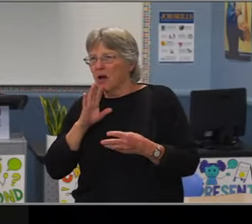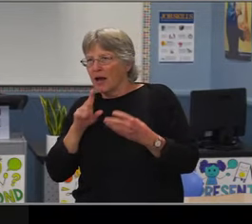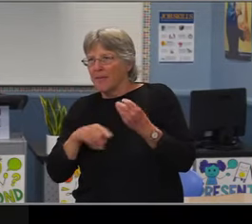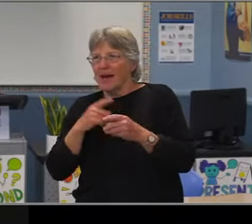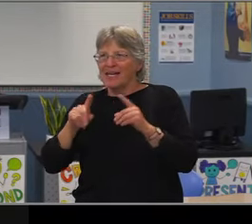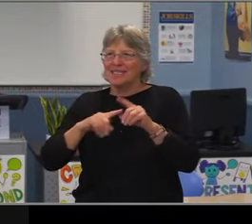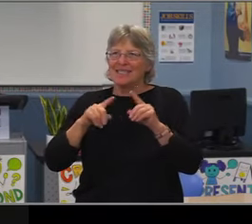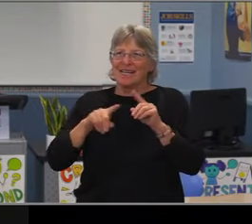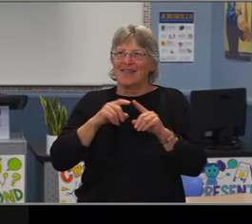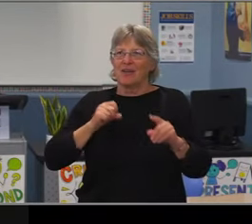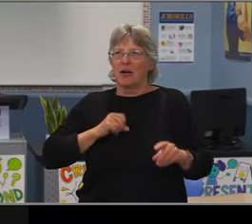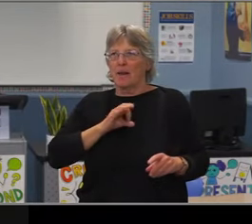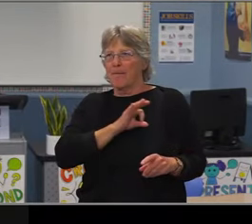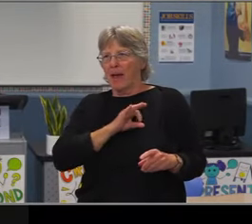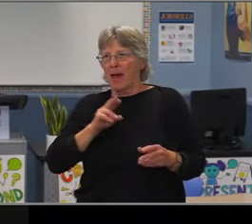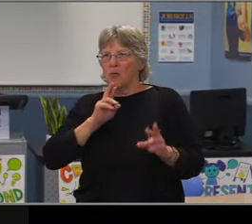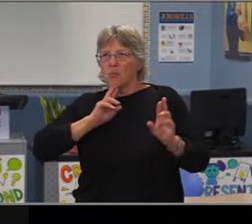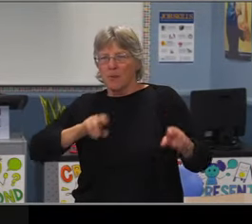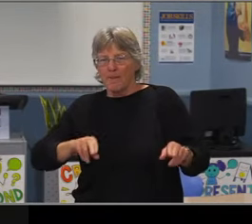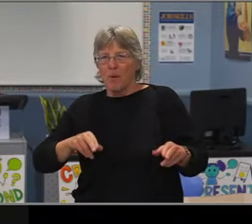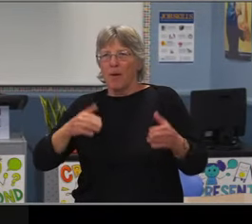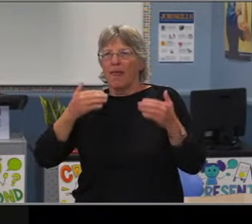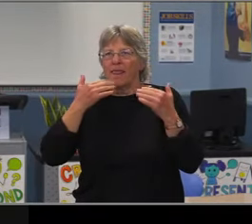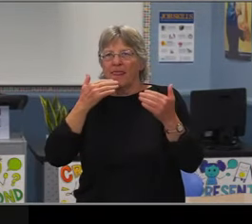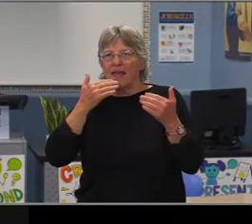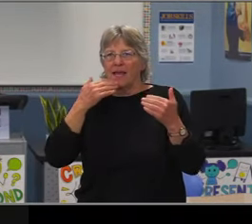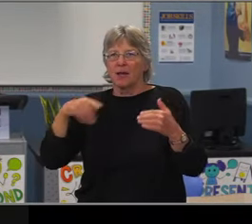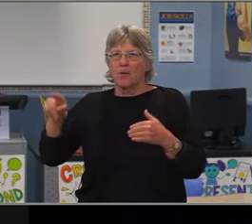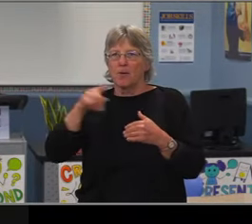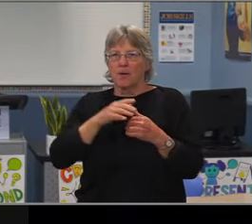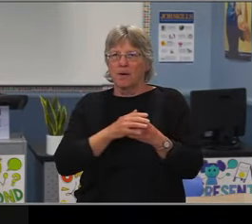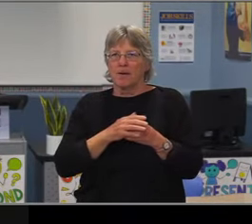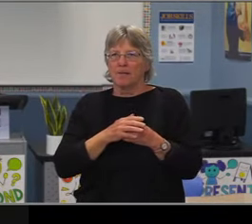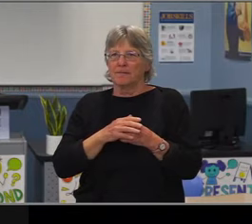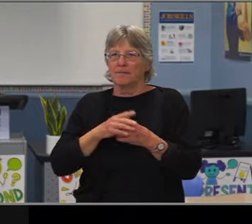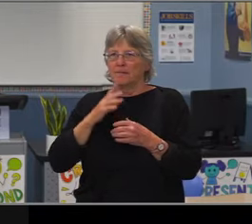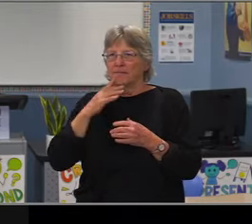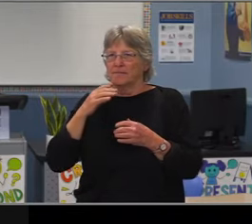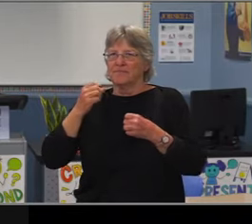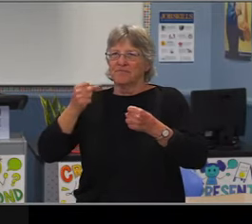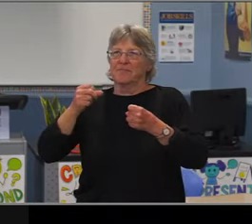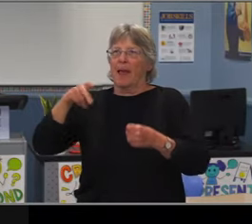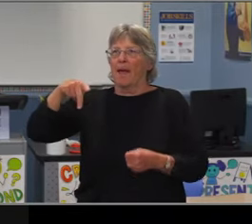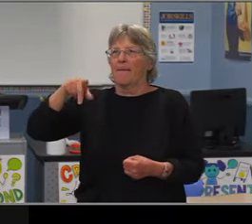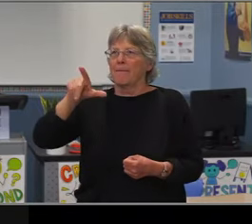your perspective and unbridled optimism for the future of our school district.